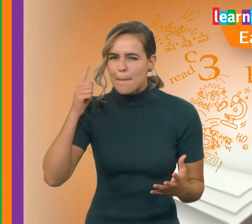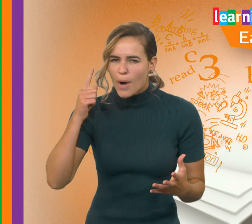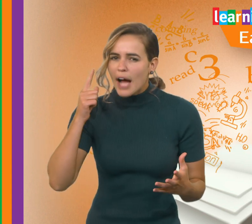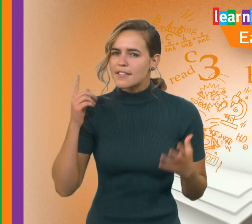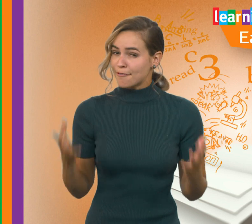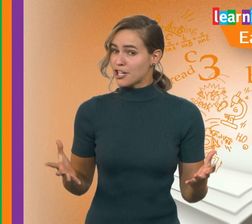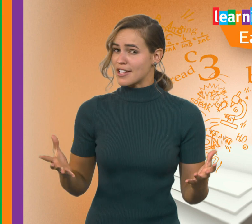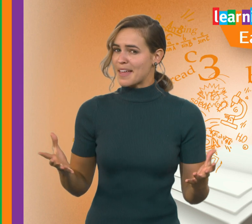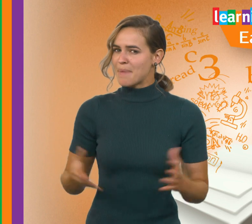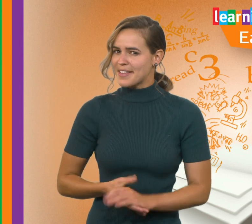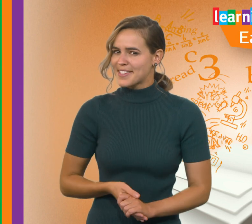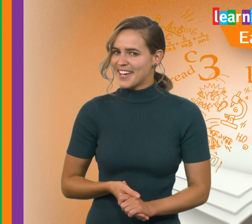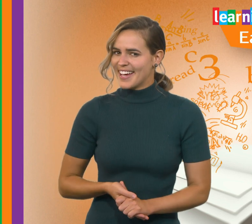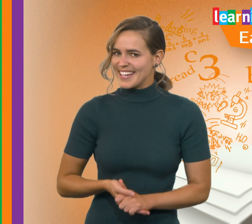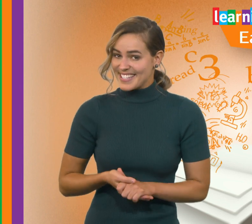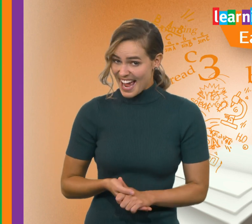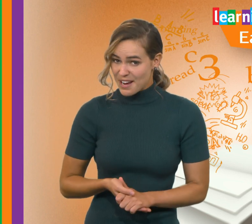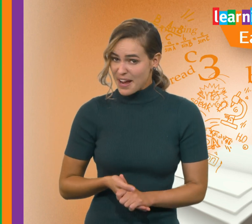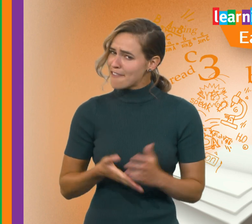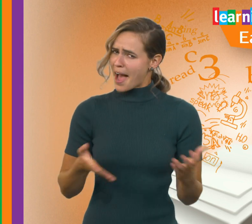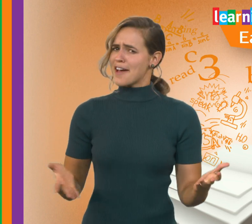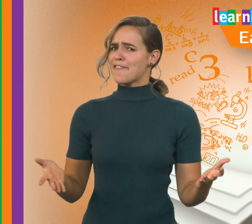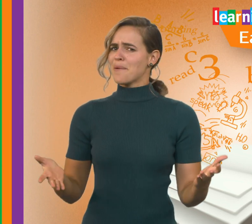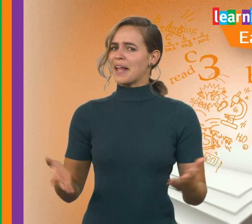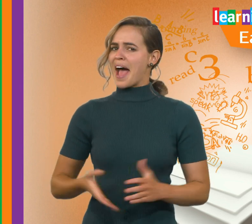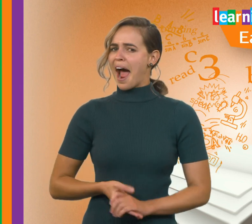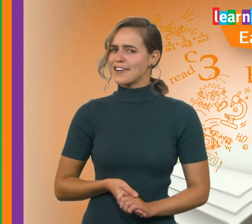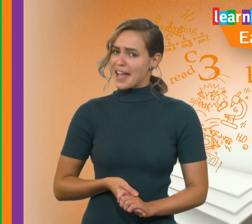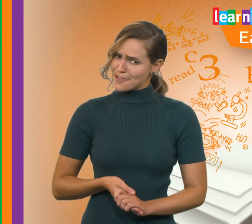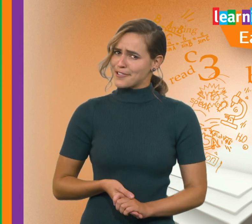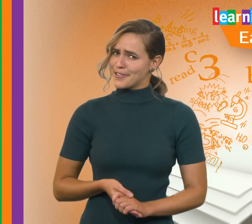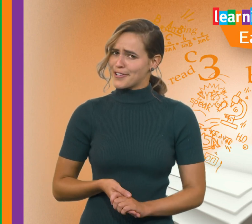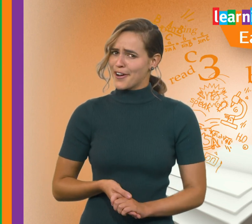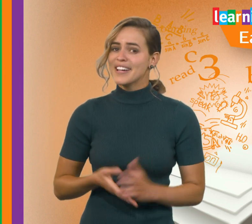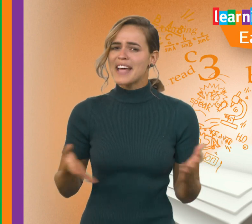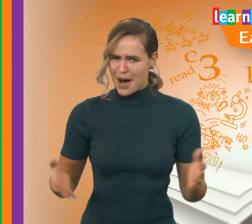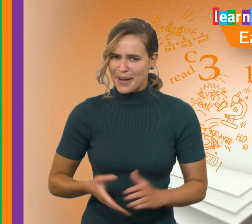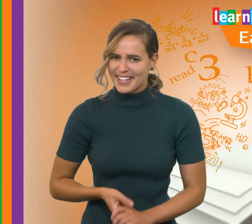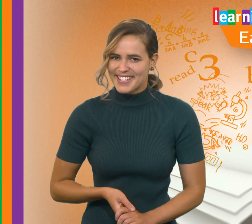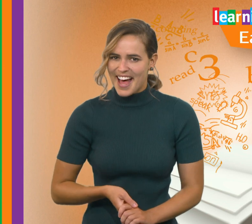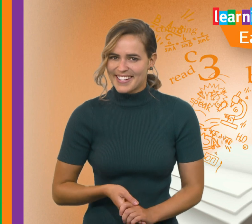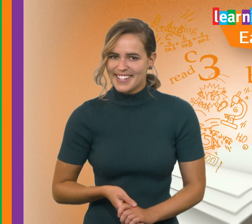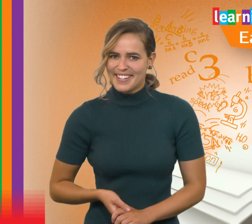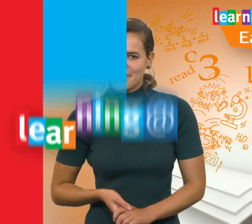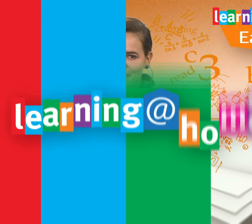and minds, function at their best. Today, we have AFL player, Harris Andrews, on the show to help get us started.